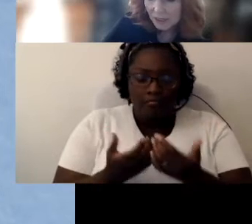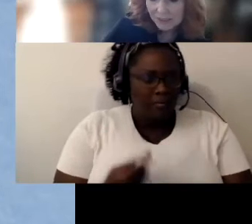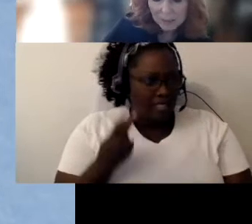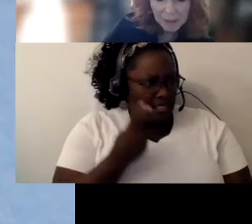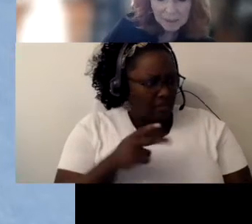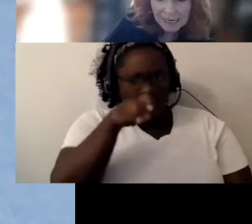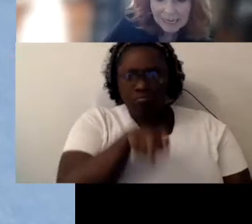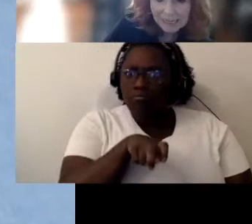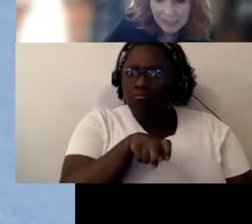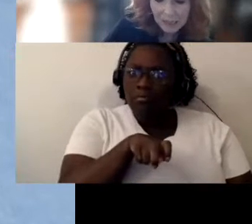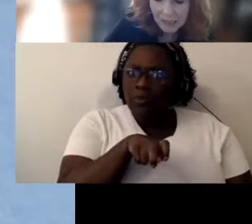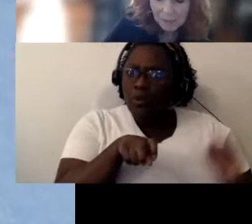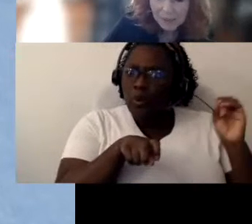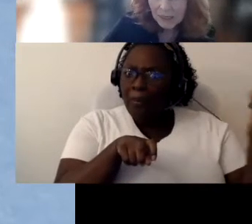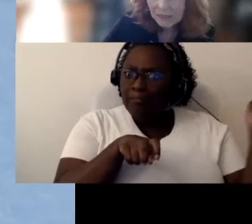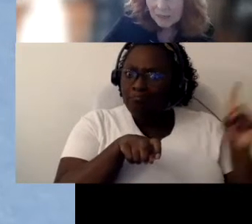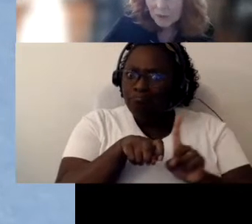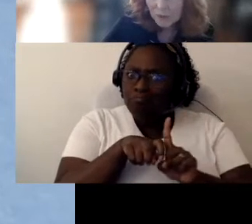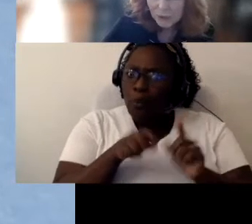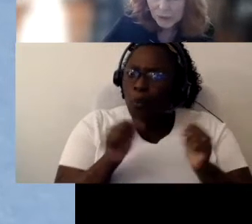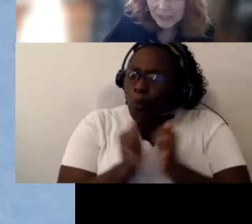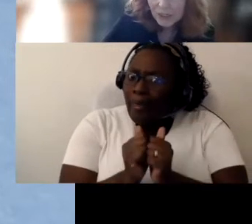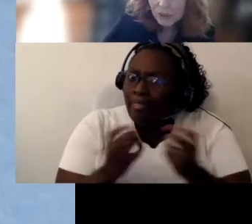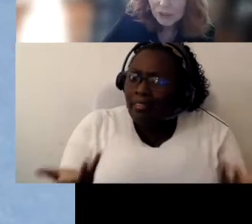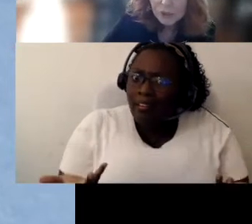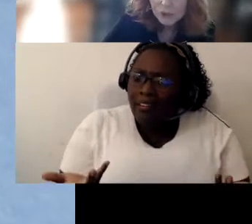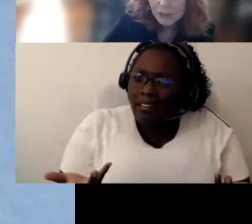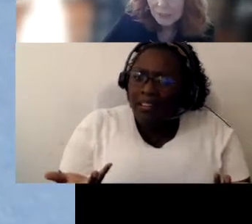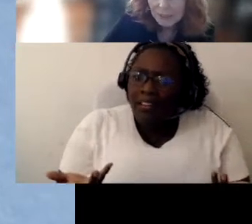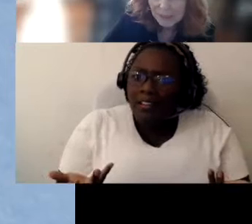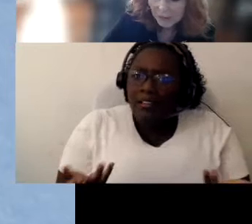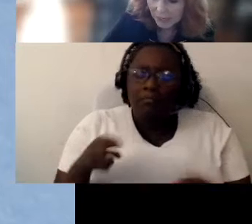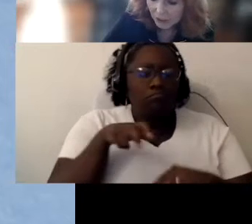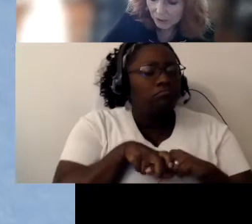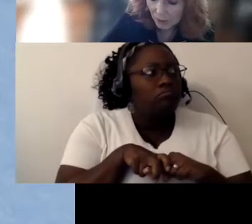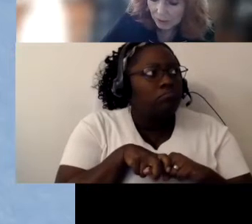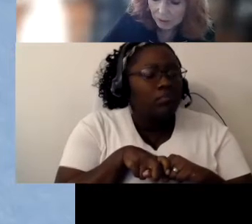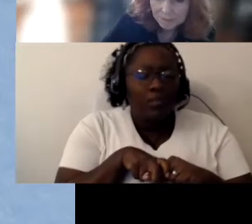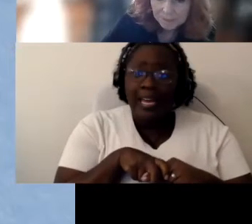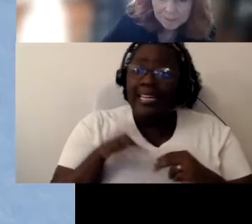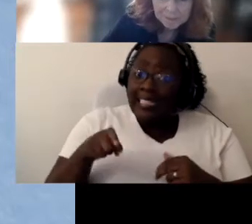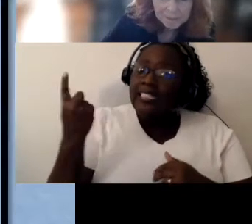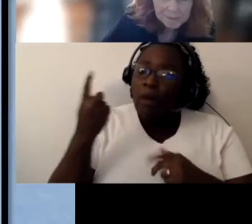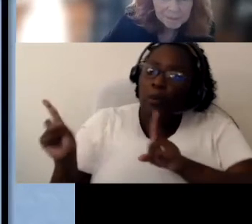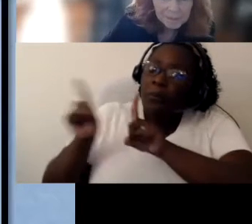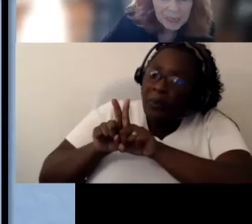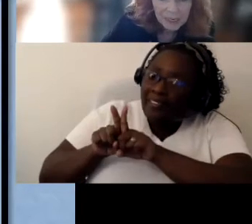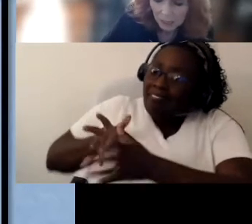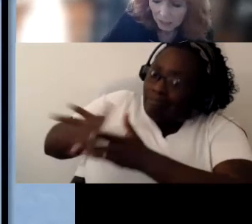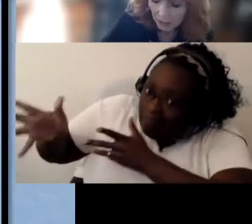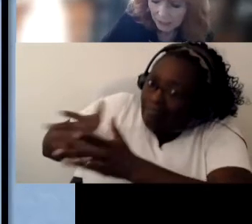might be an aid there but not someone with training who can truly be an interaction partner